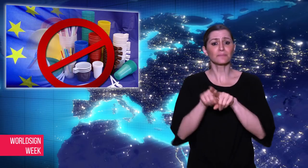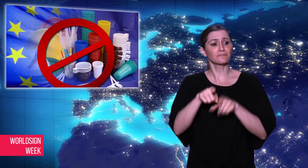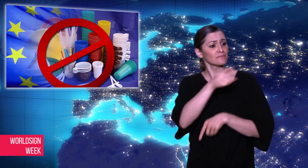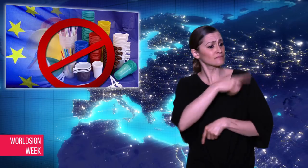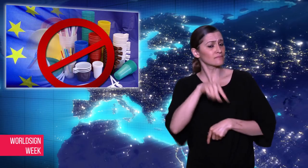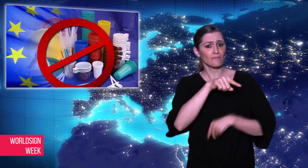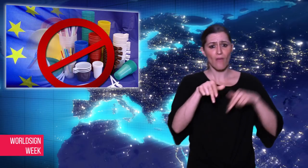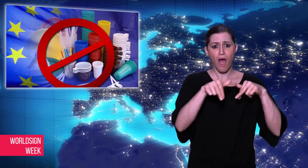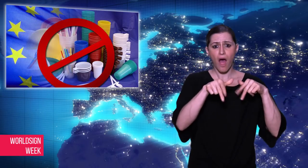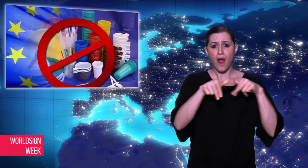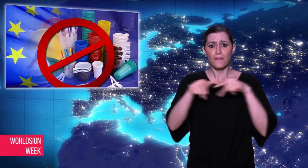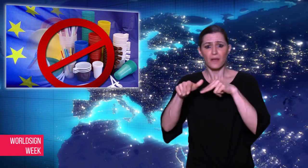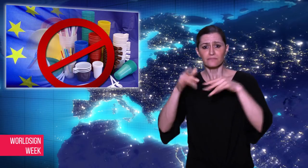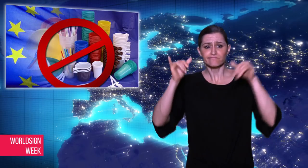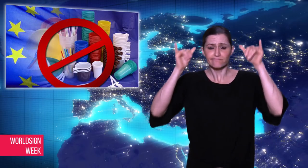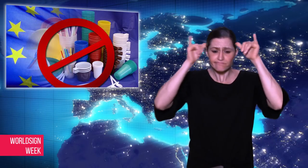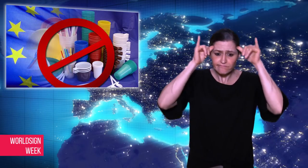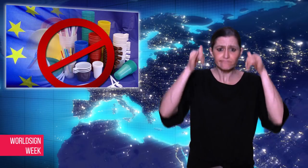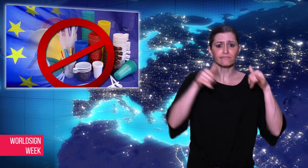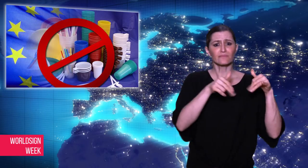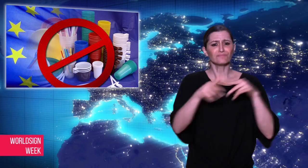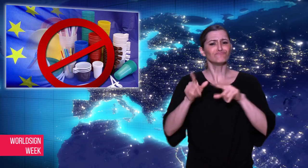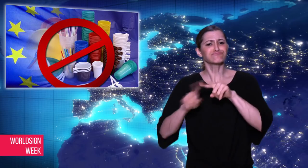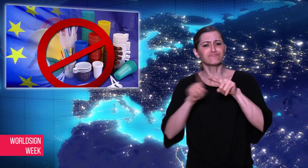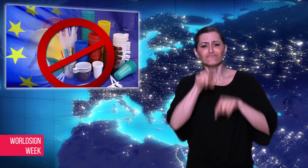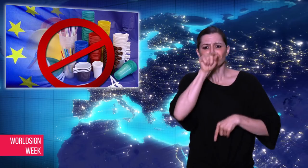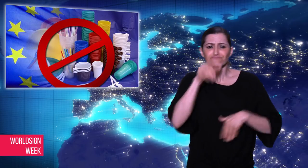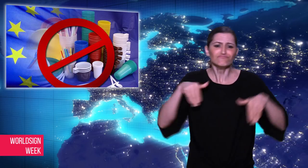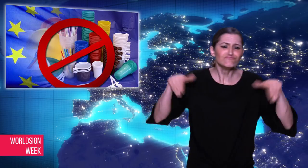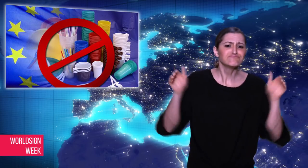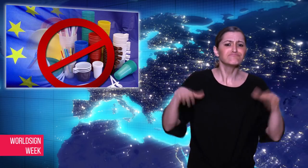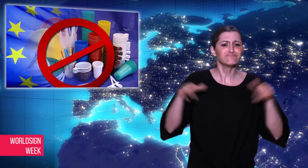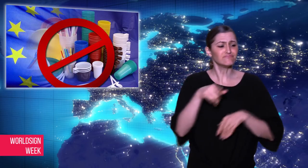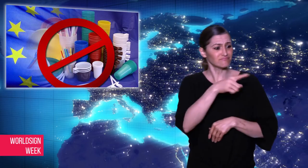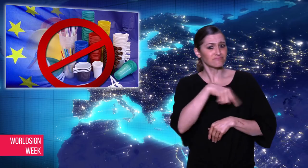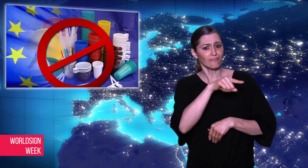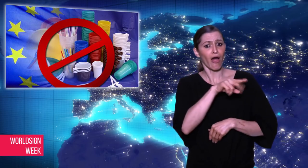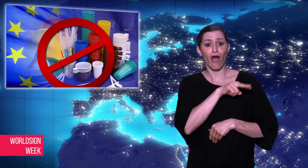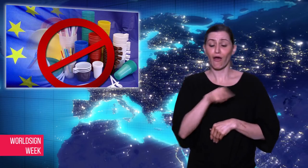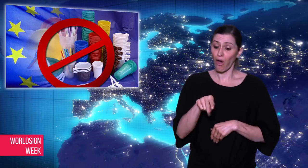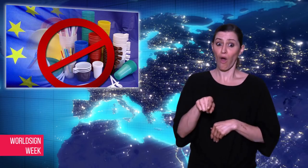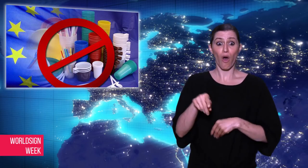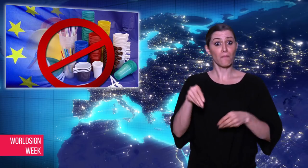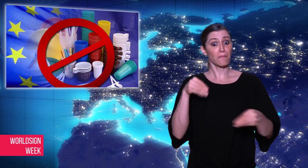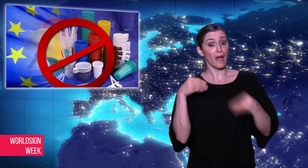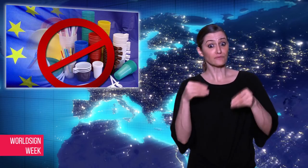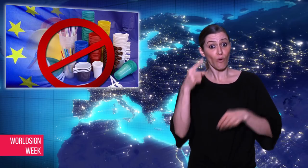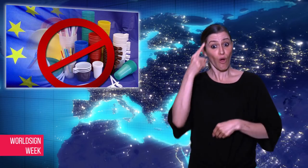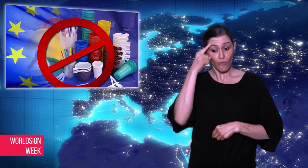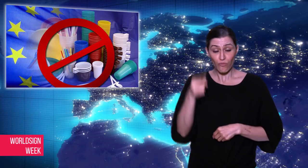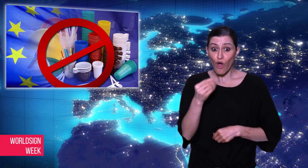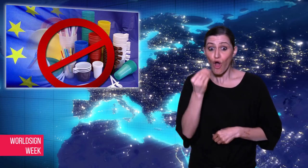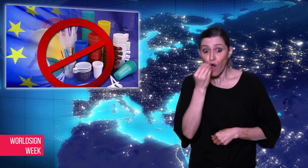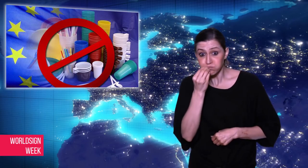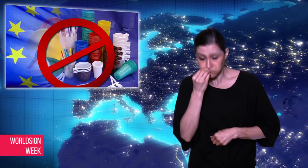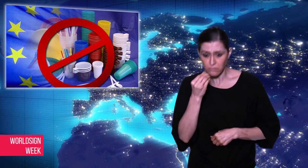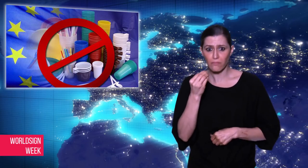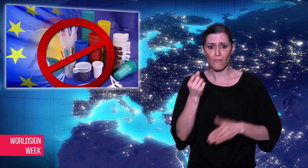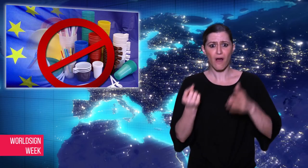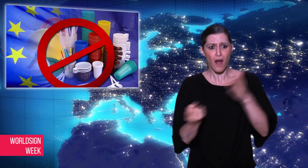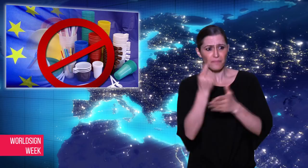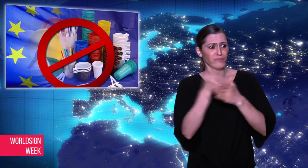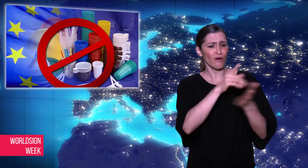negative impact on wildlife that might